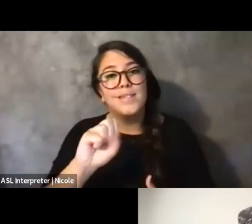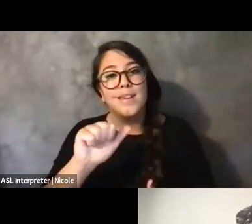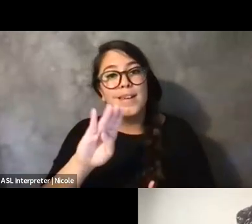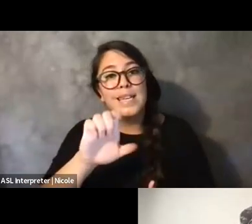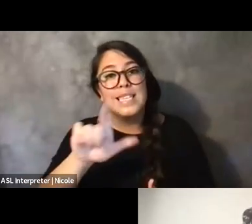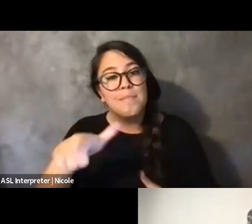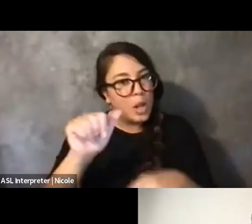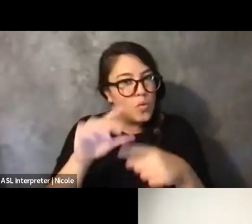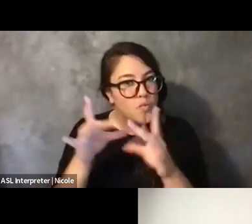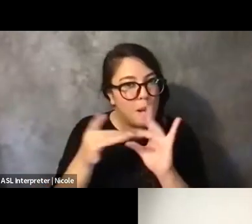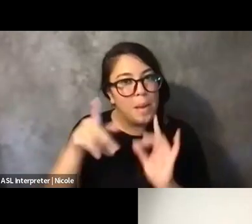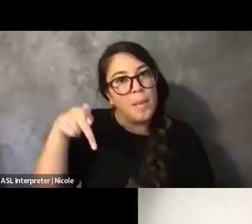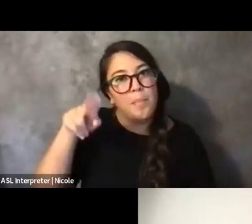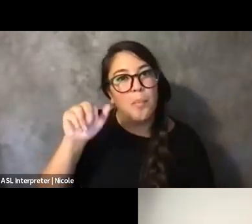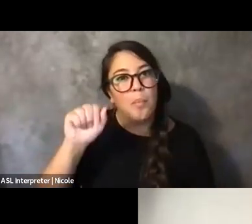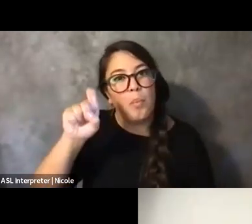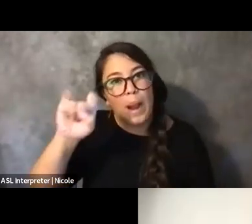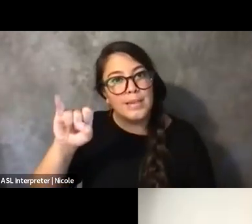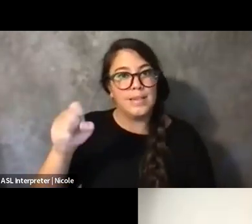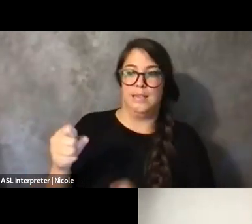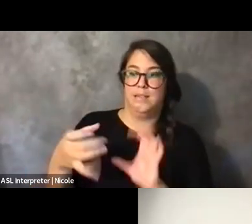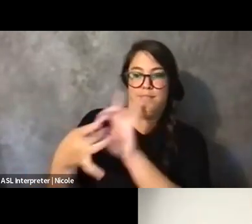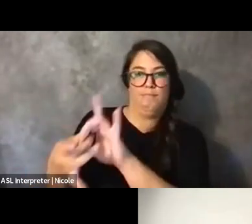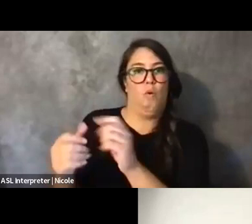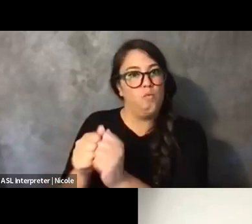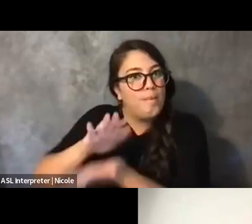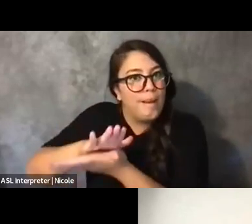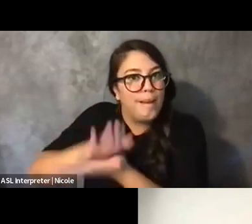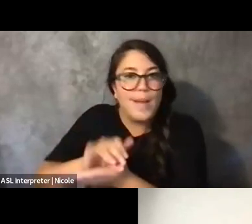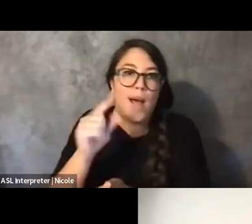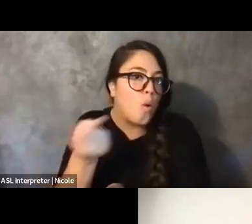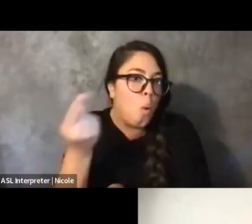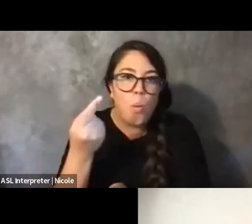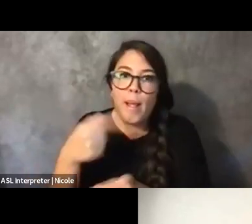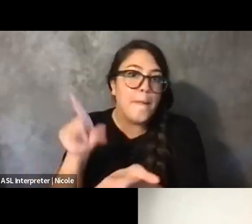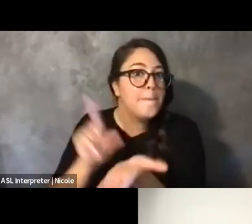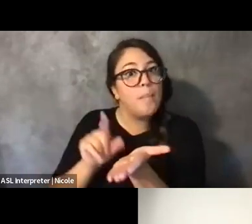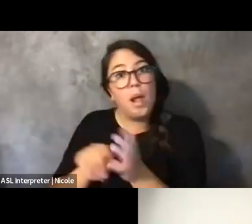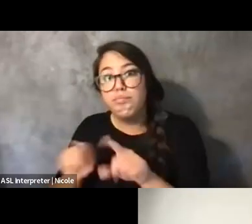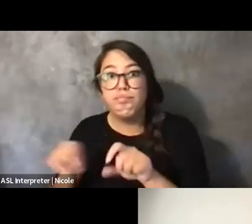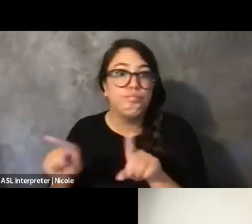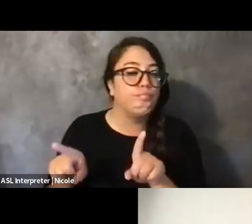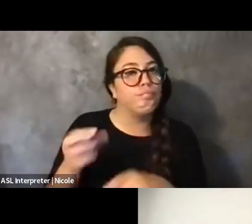It's not about kind of just publishing to publish, right, or just being in the tower.